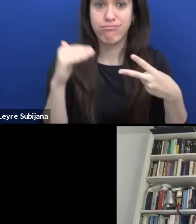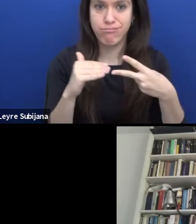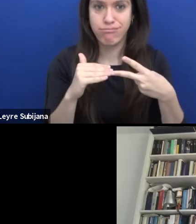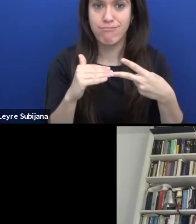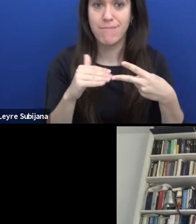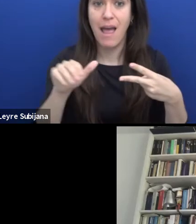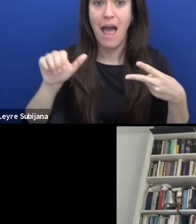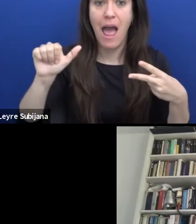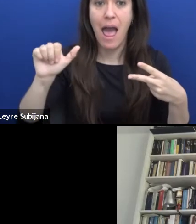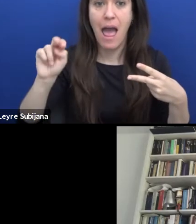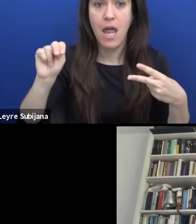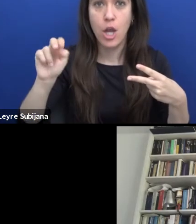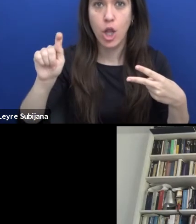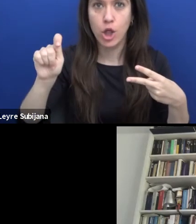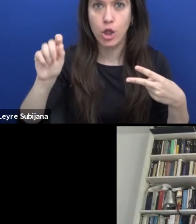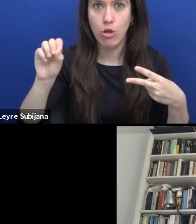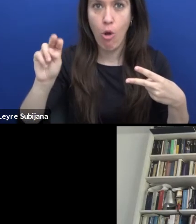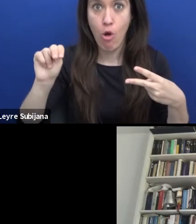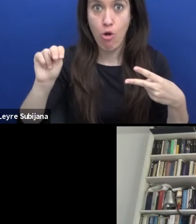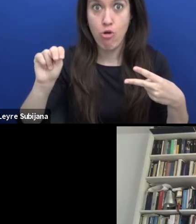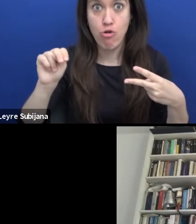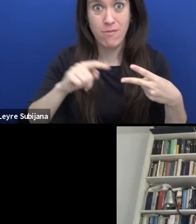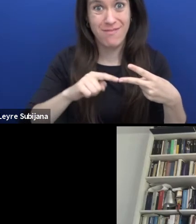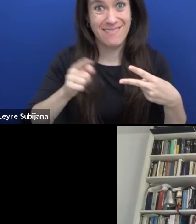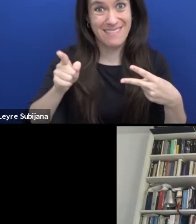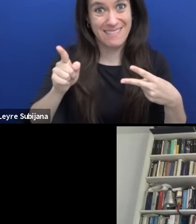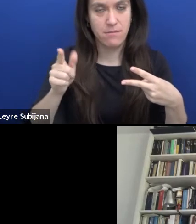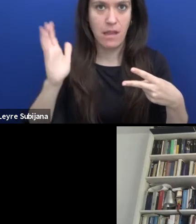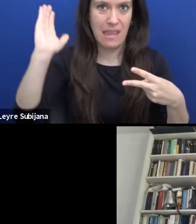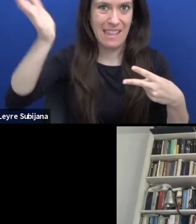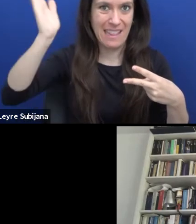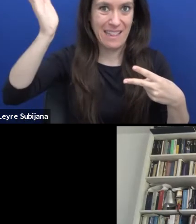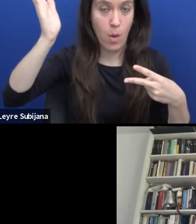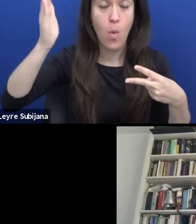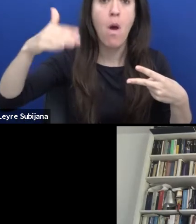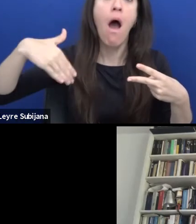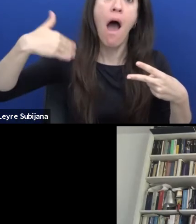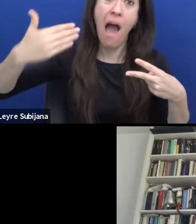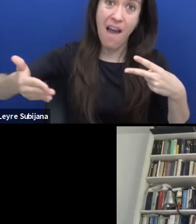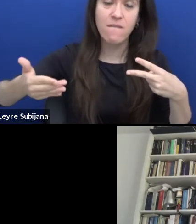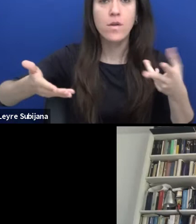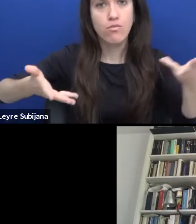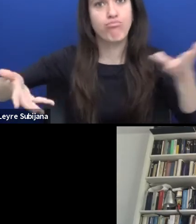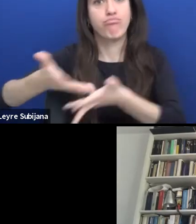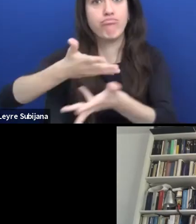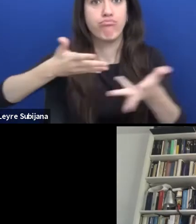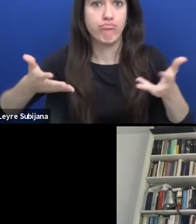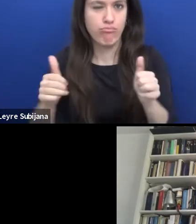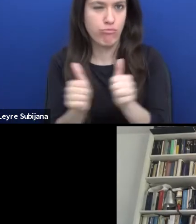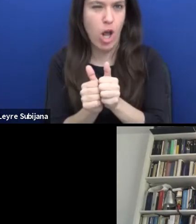and then discuss all together, I guess because- Yeah. We also want to give the audience space